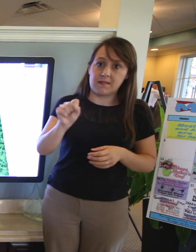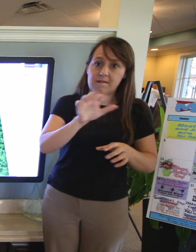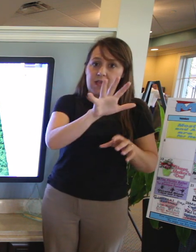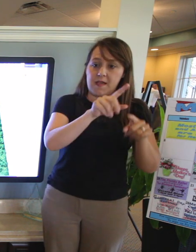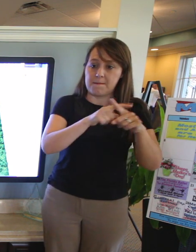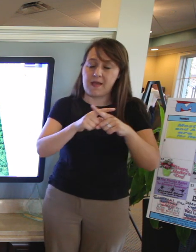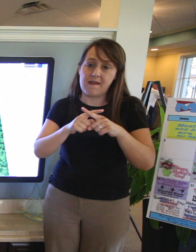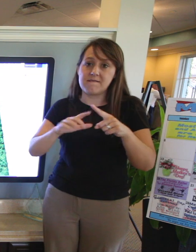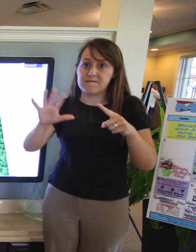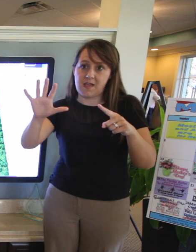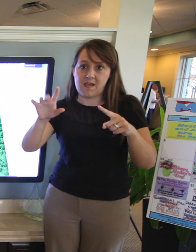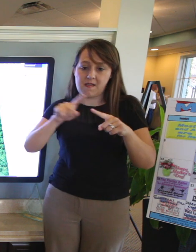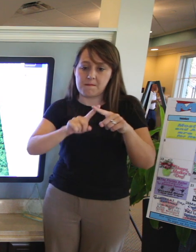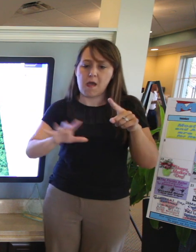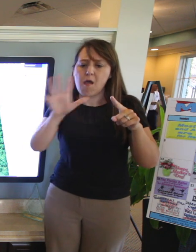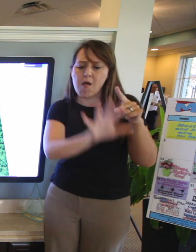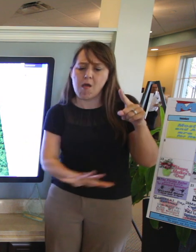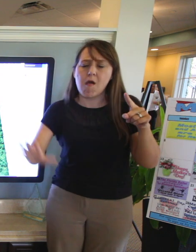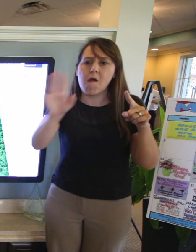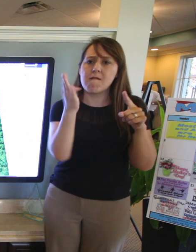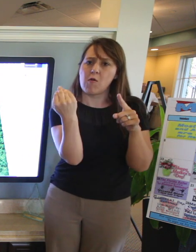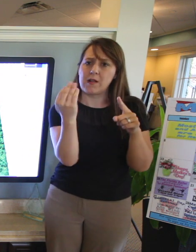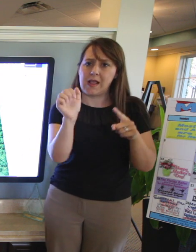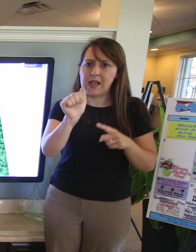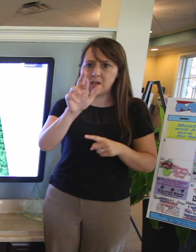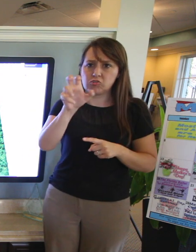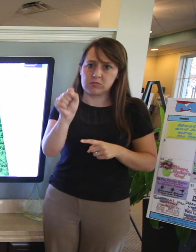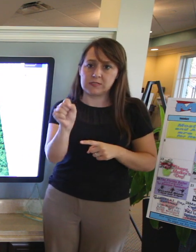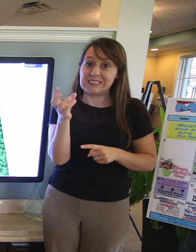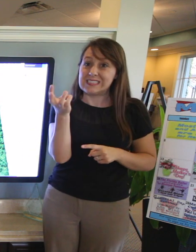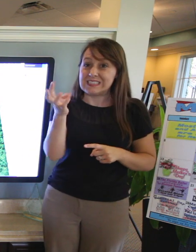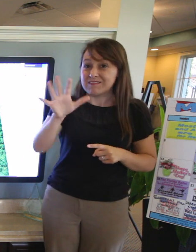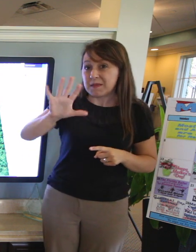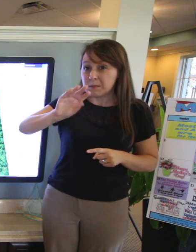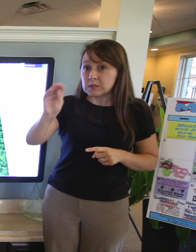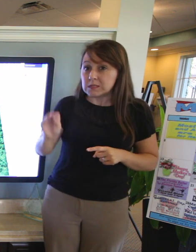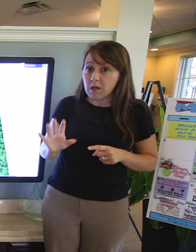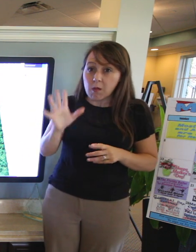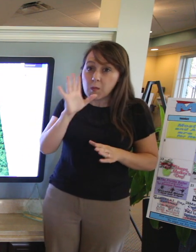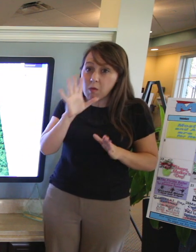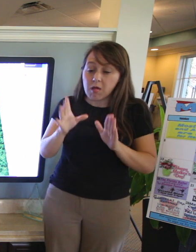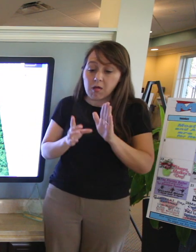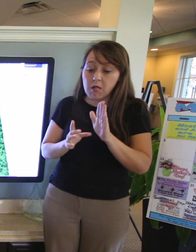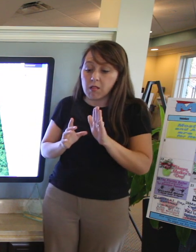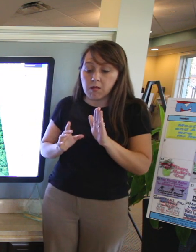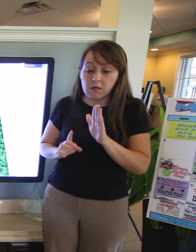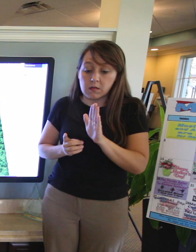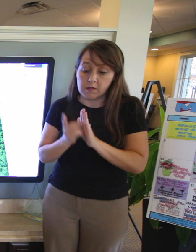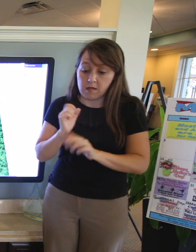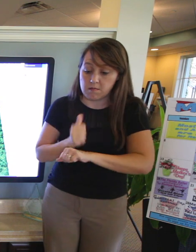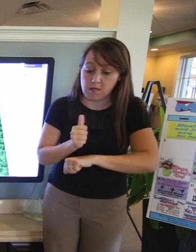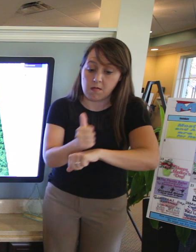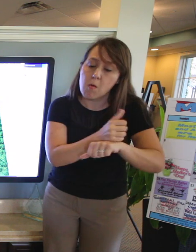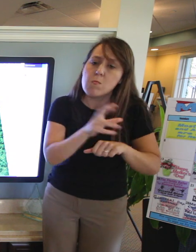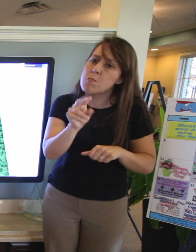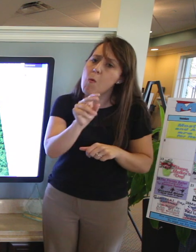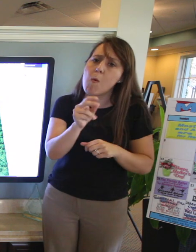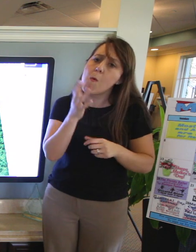Approximately 60% or up to 9,000 acres won't ever be developed it's going to stay reserved for preservation and conservation